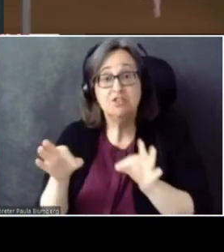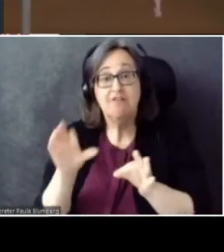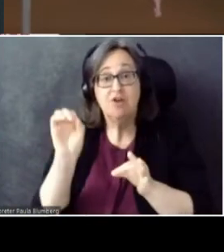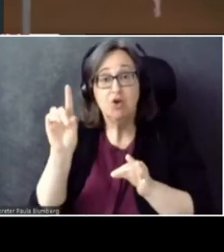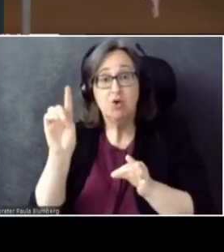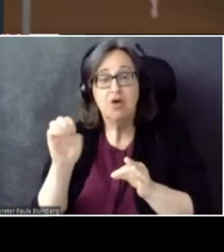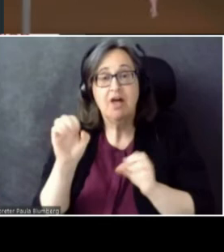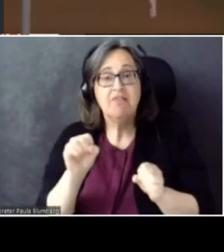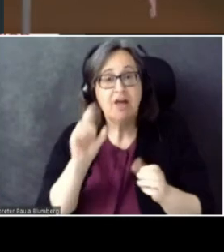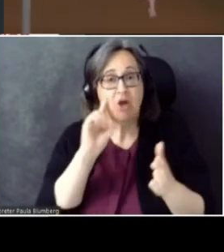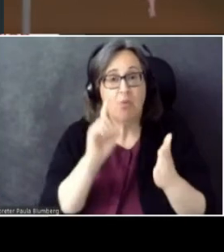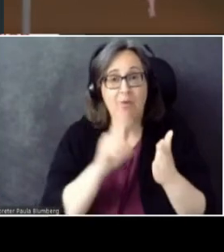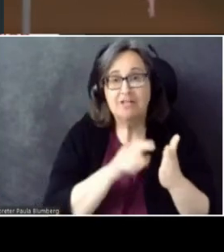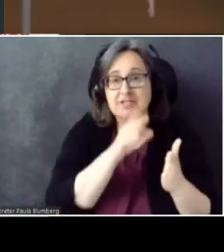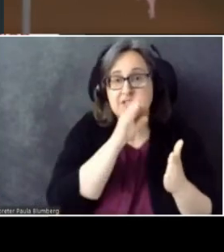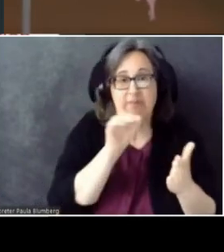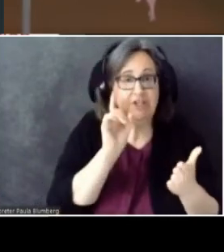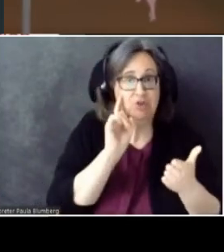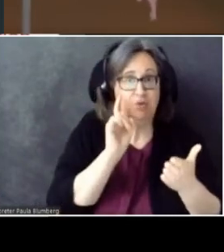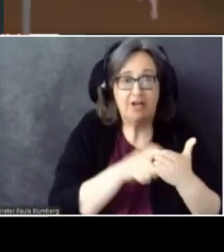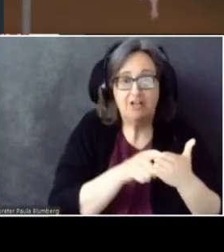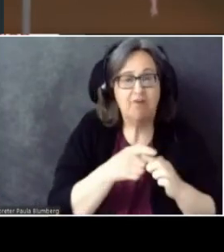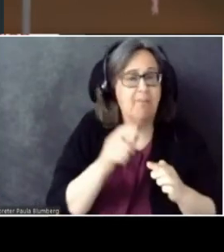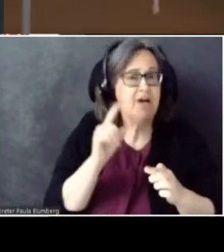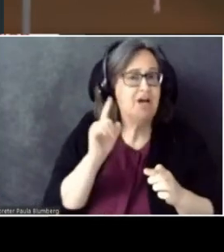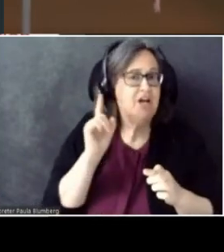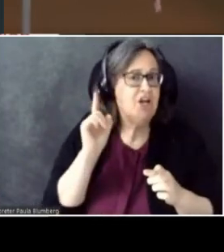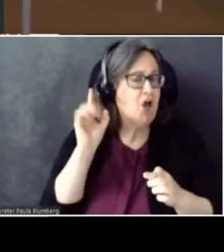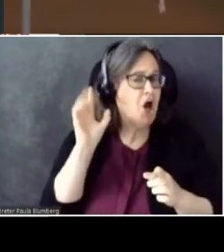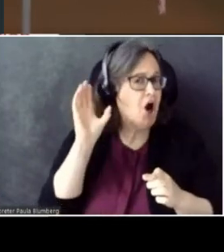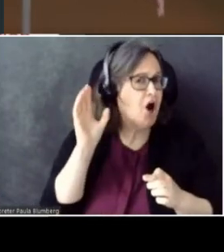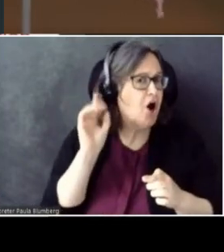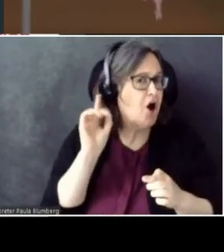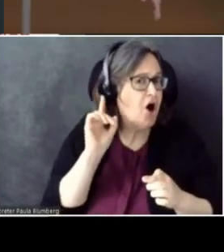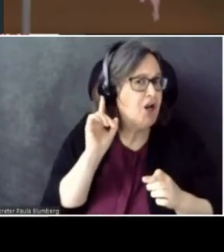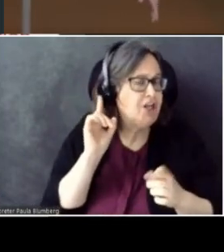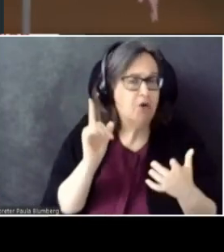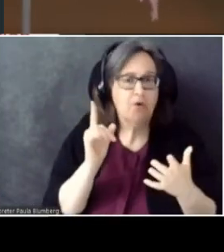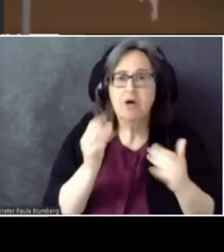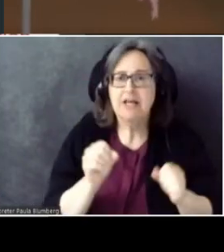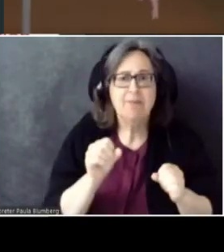An audio source could be a microphone, a sound file, some other source.